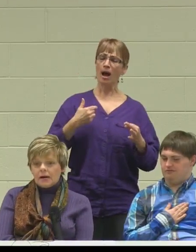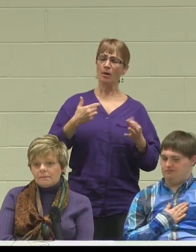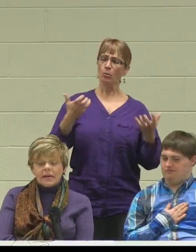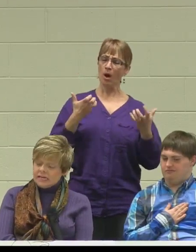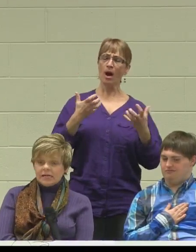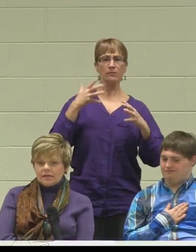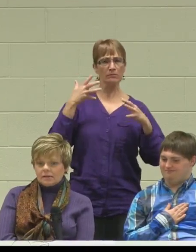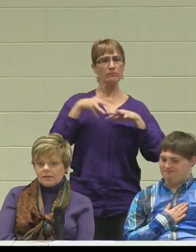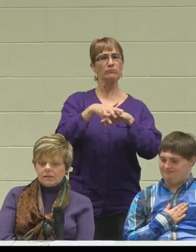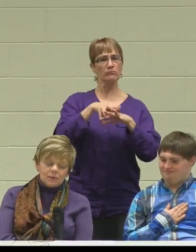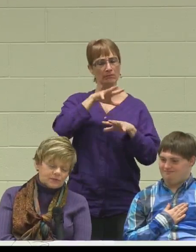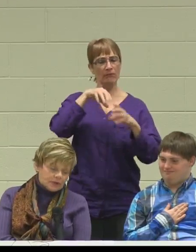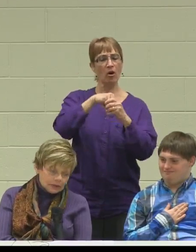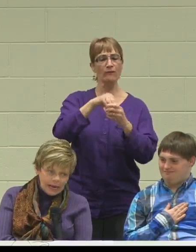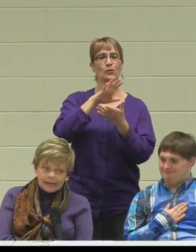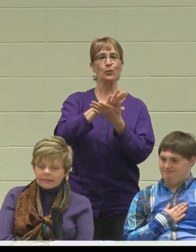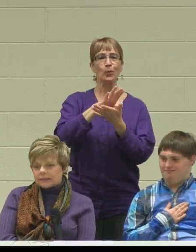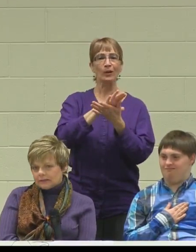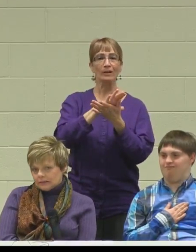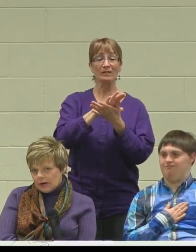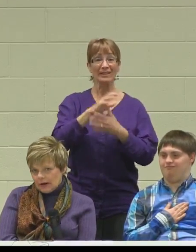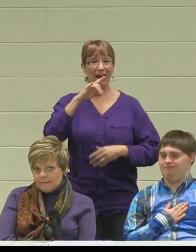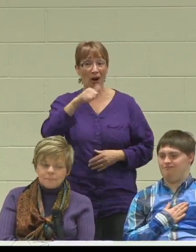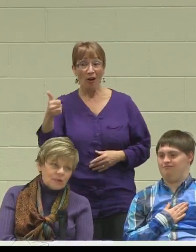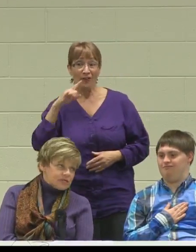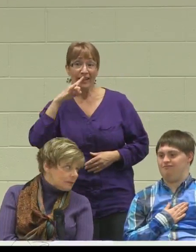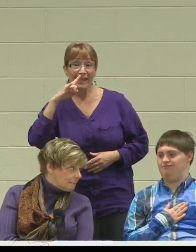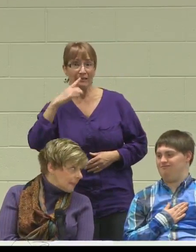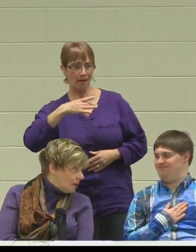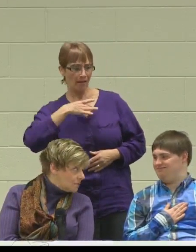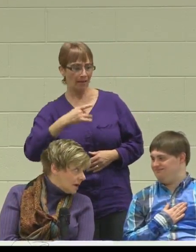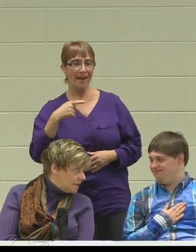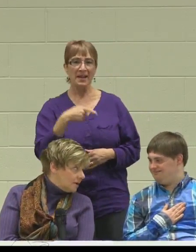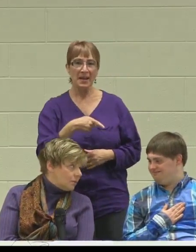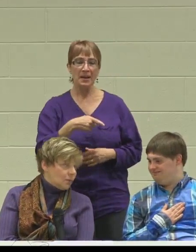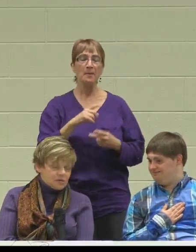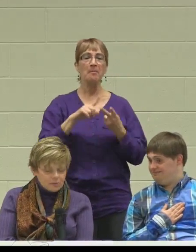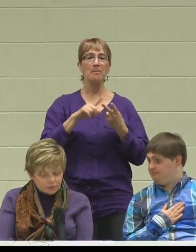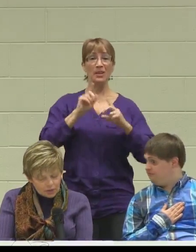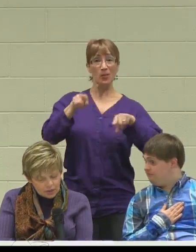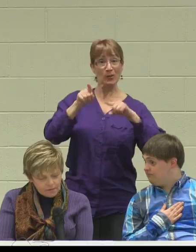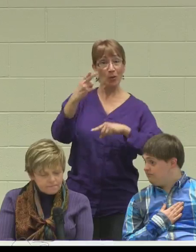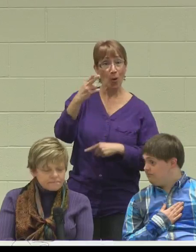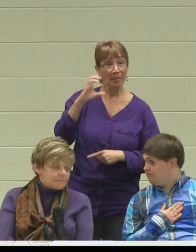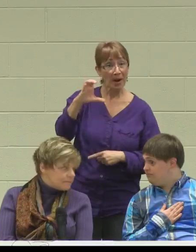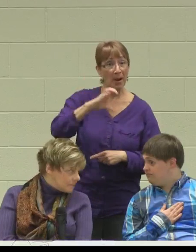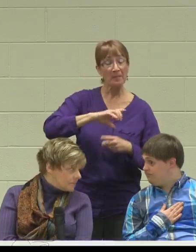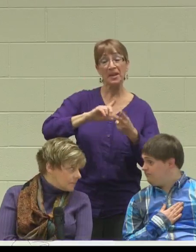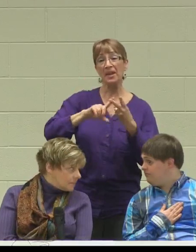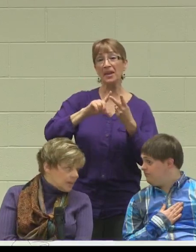and he did. He was well liked. He went to homecoming, went to prom.